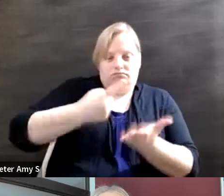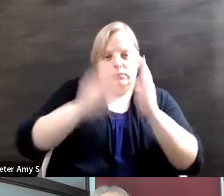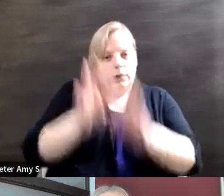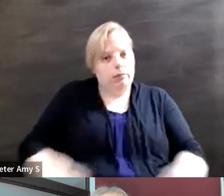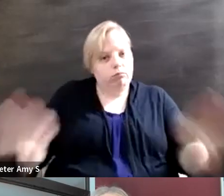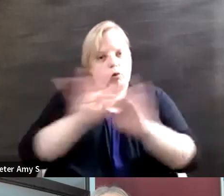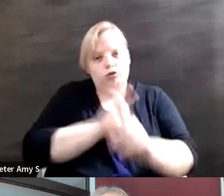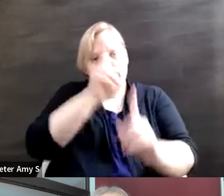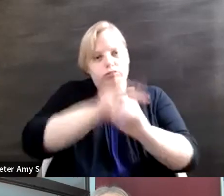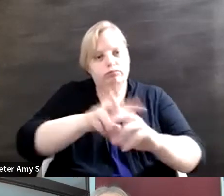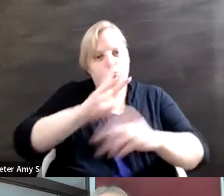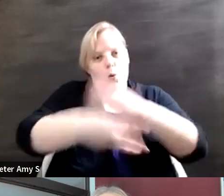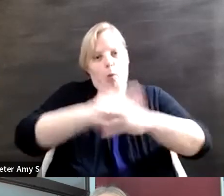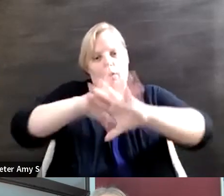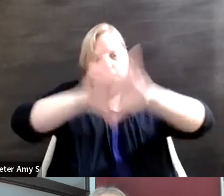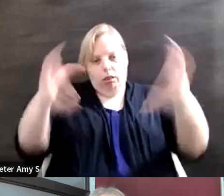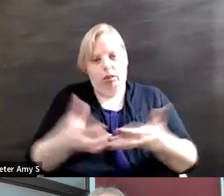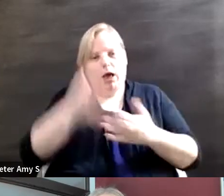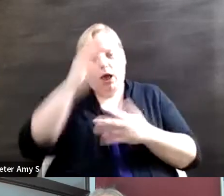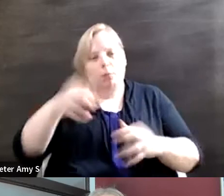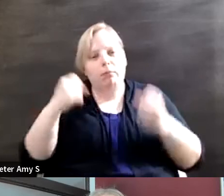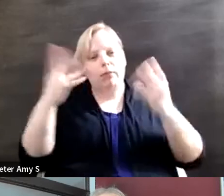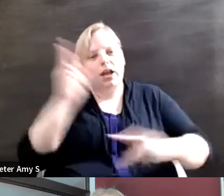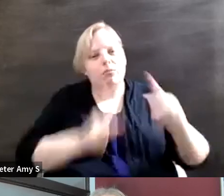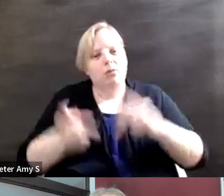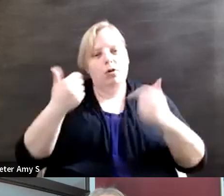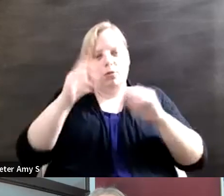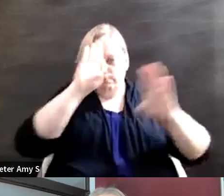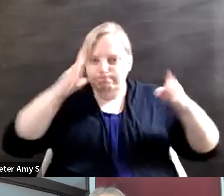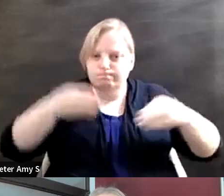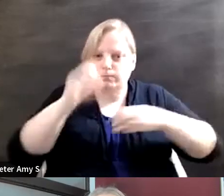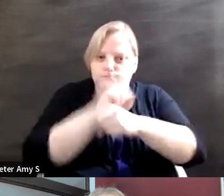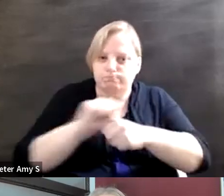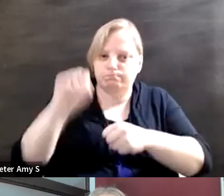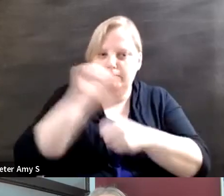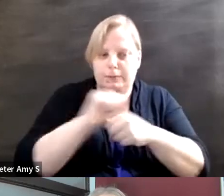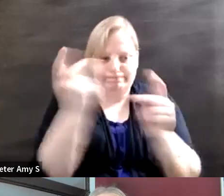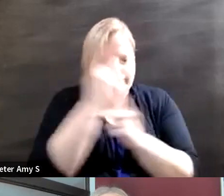so many are putting their life's work into that and figuring out how we do this. But it becomes a